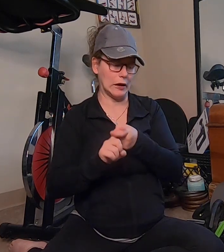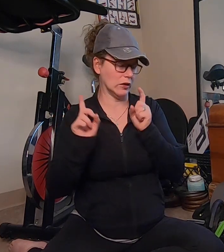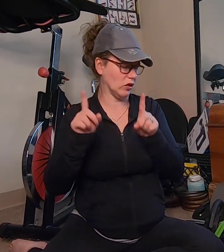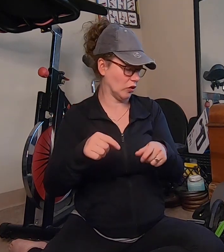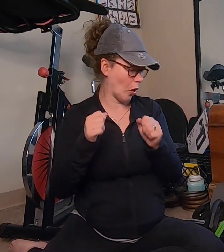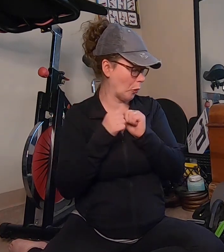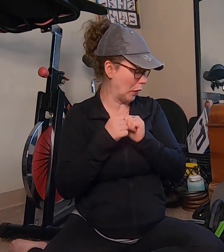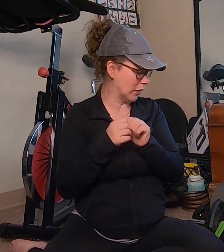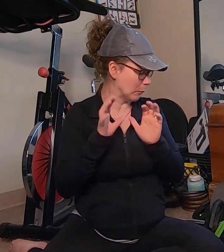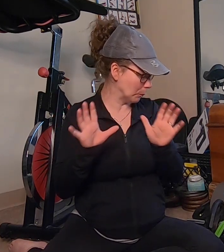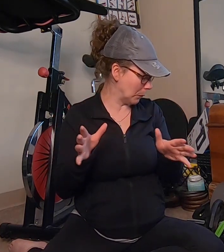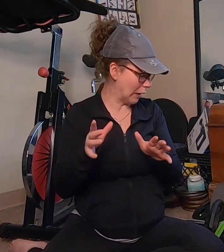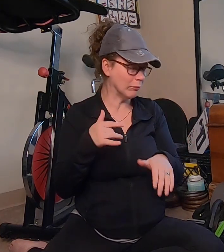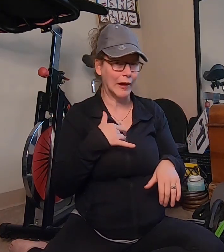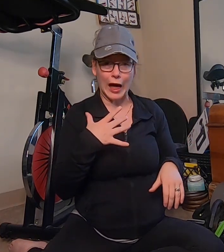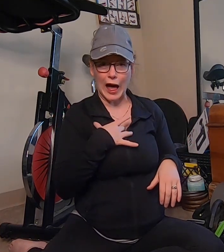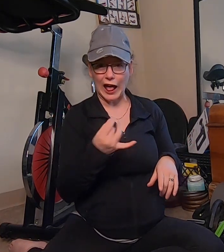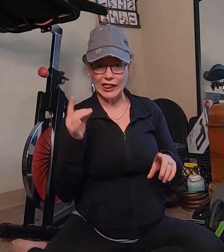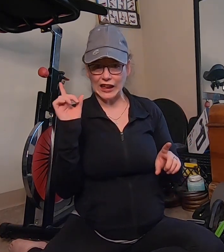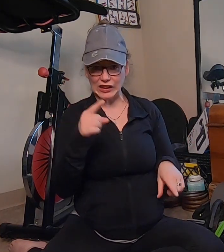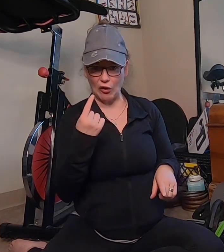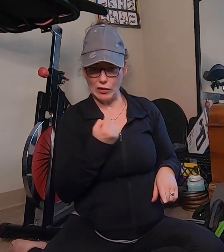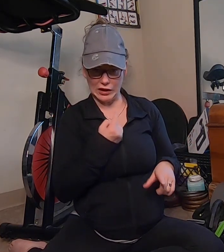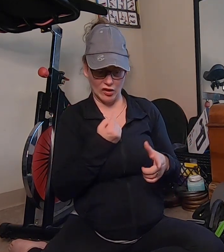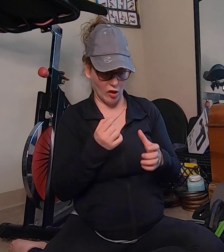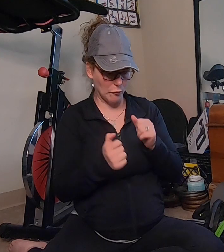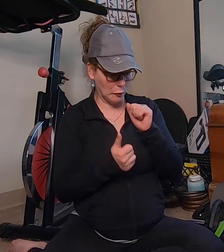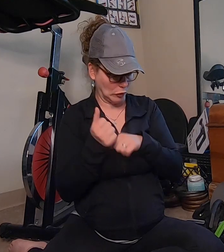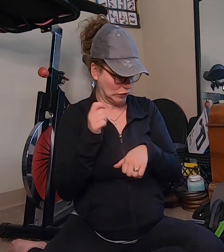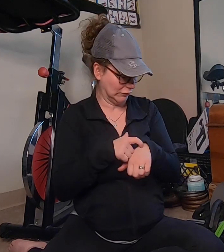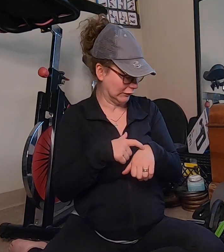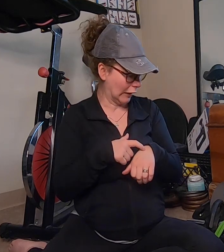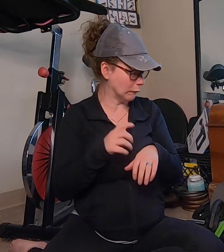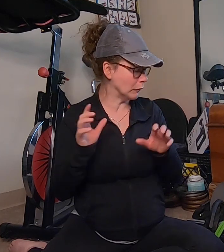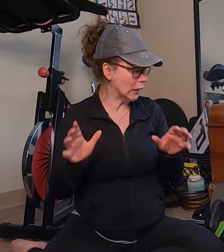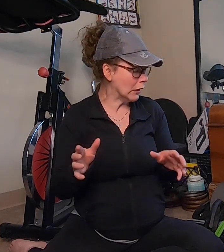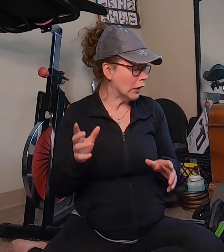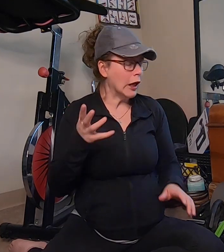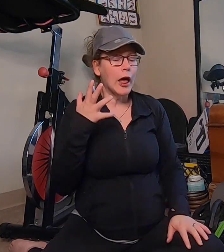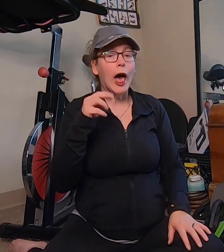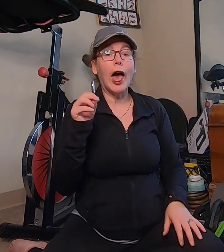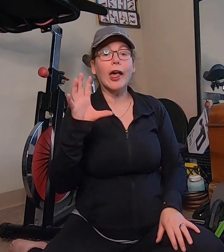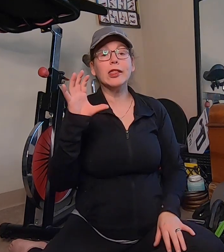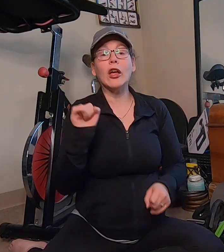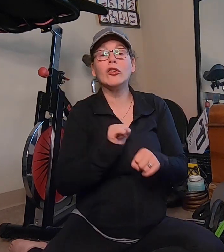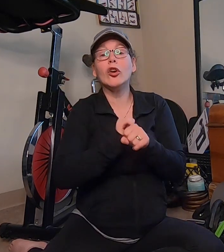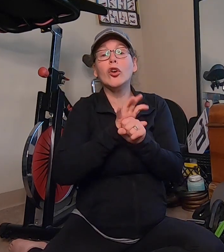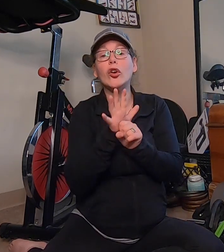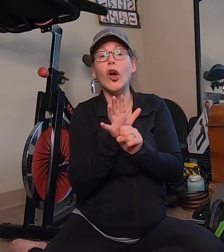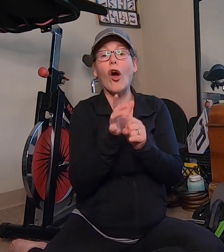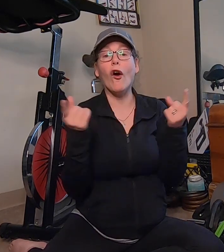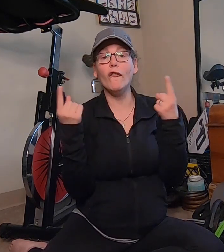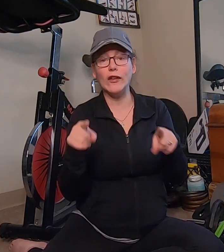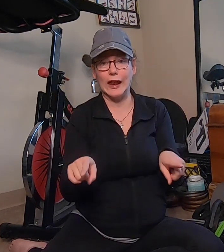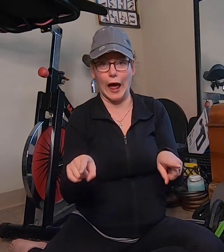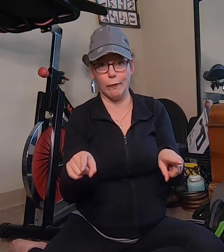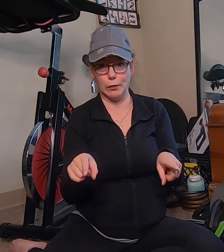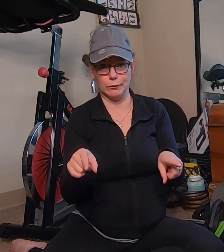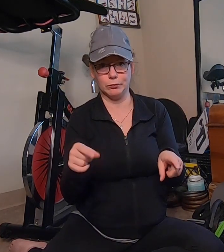wanted to go with someone but I like going by myself then covid happened